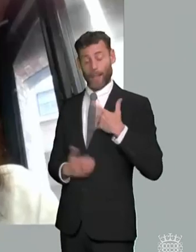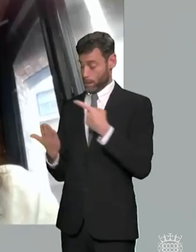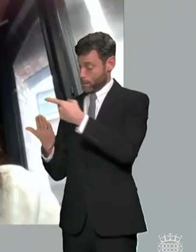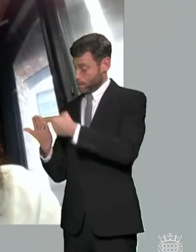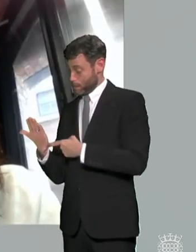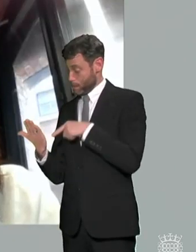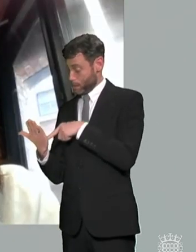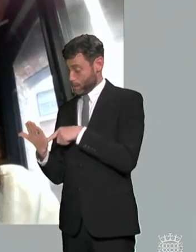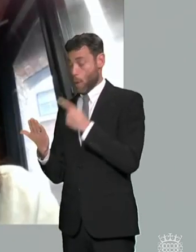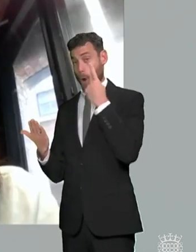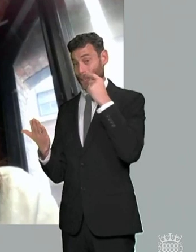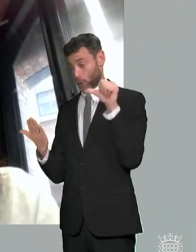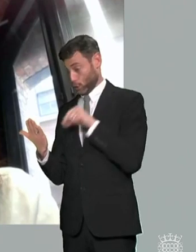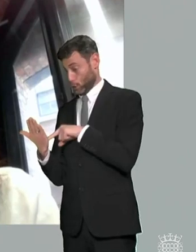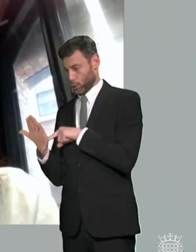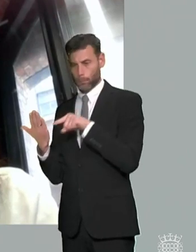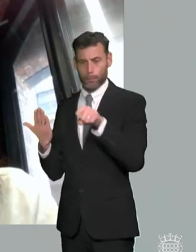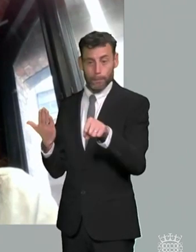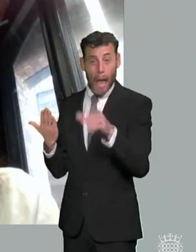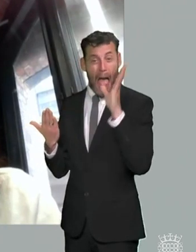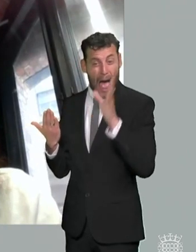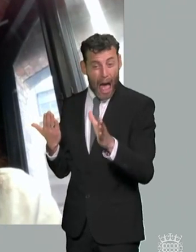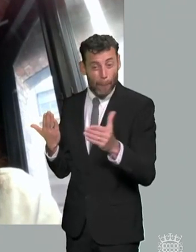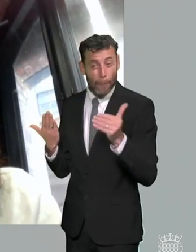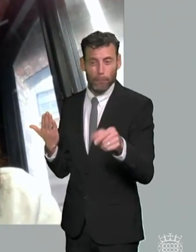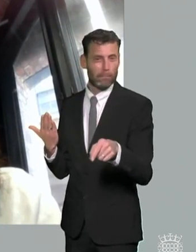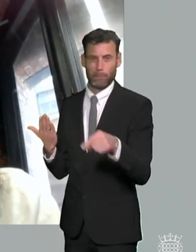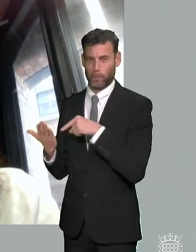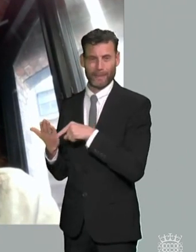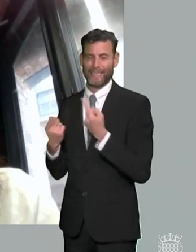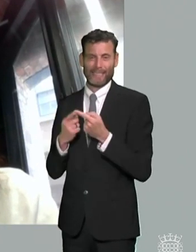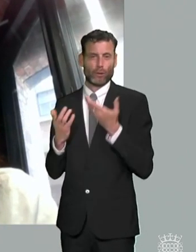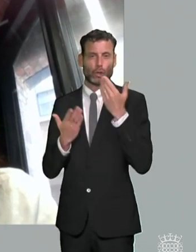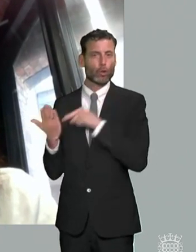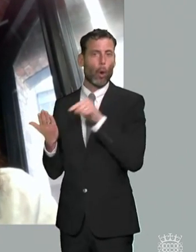yeah i think that's i think that's right and i would i would welcome um sort of extended